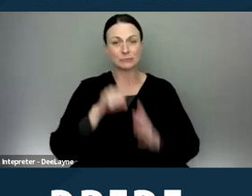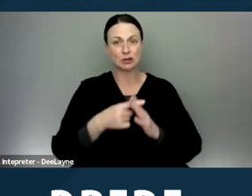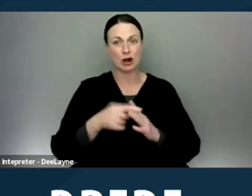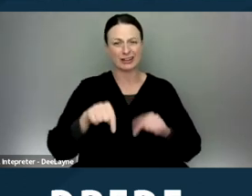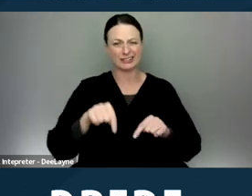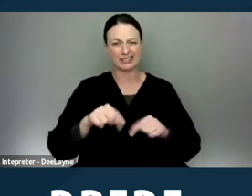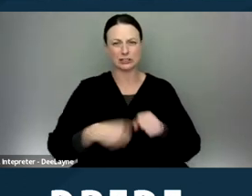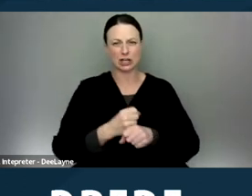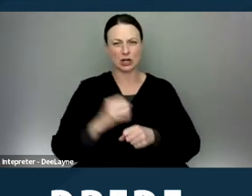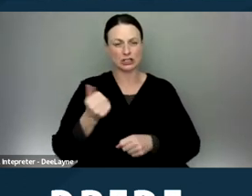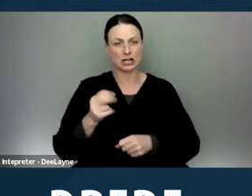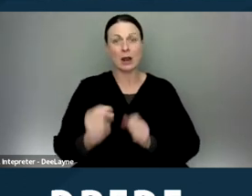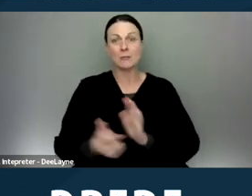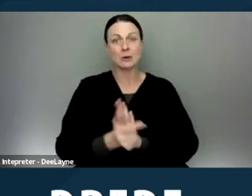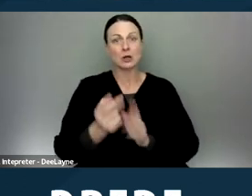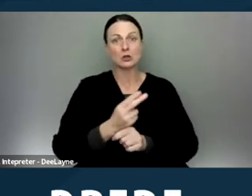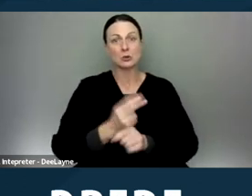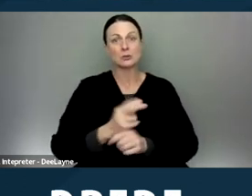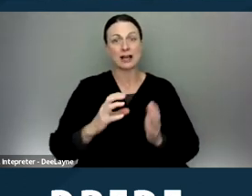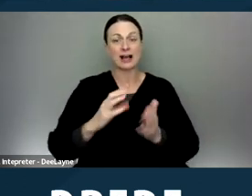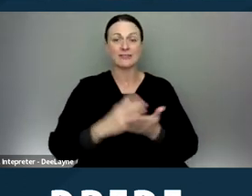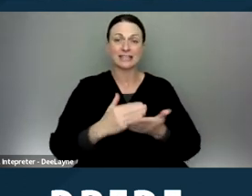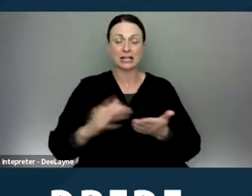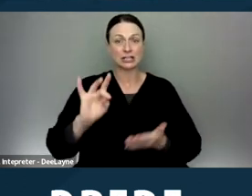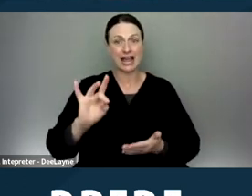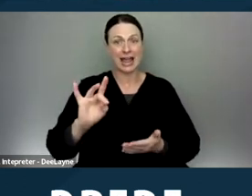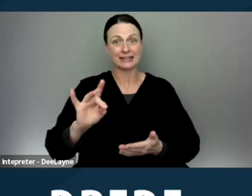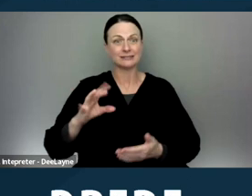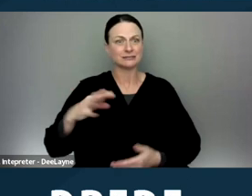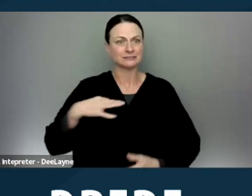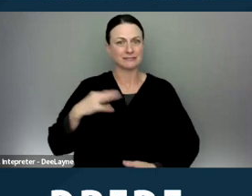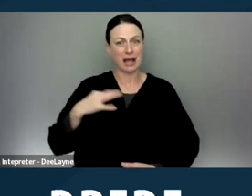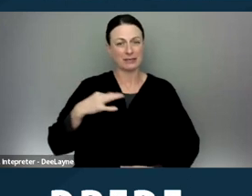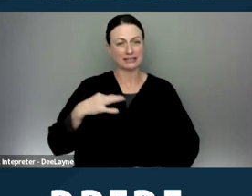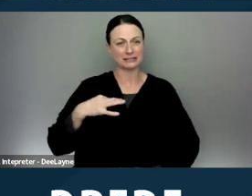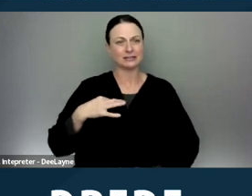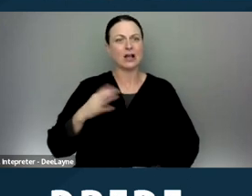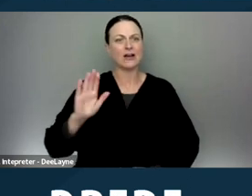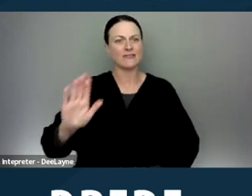It prohibits the use of Section Eight applicant's credit history as part of the application process.